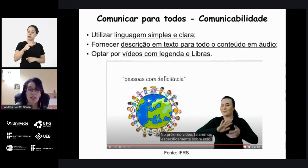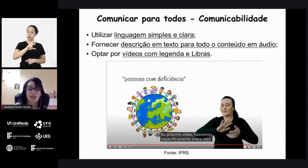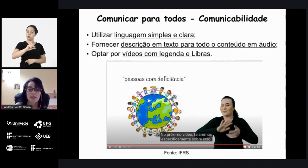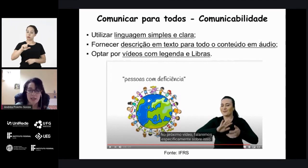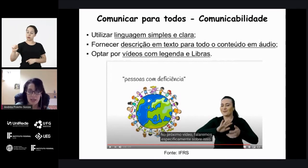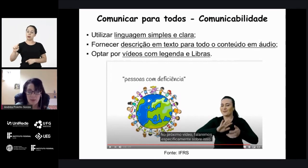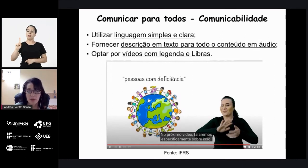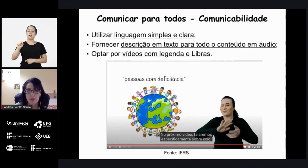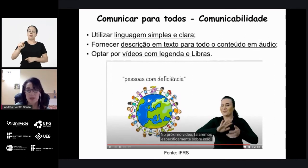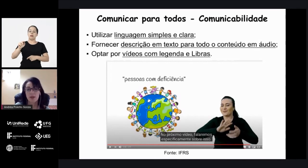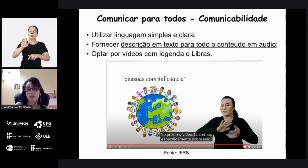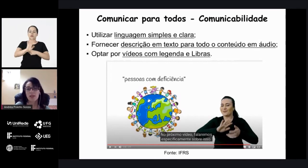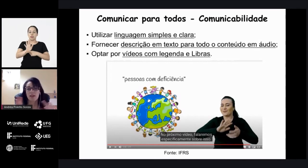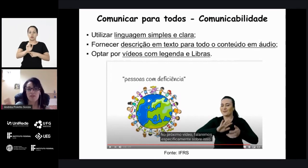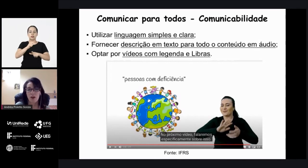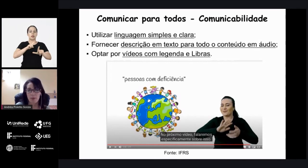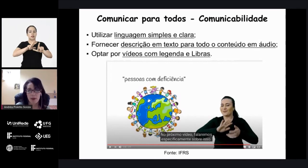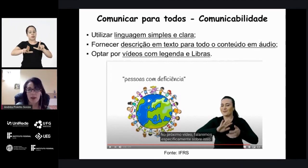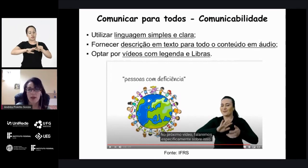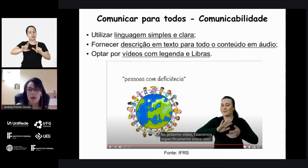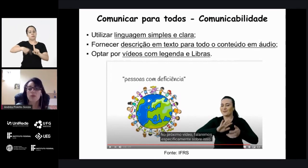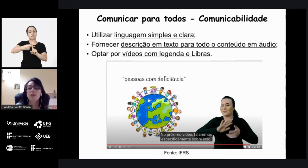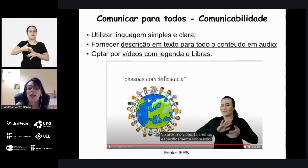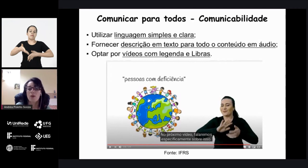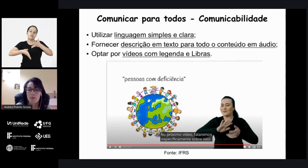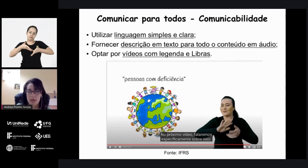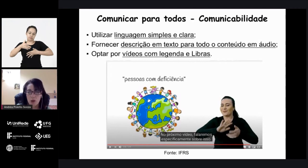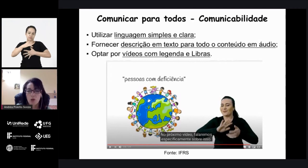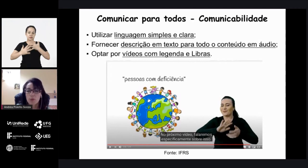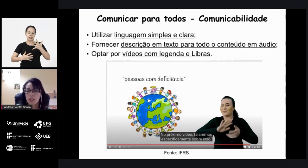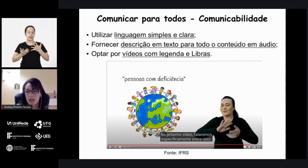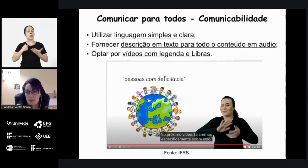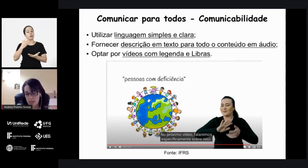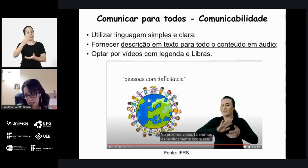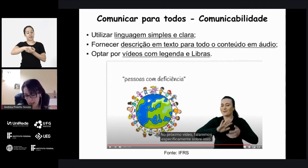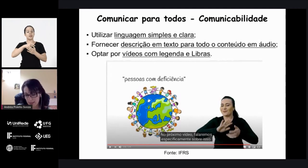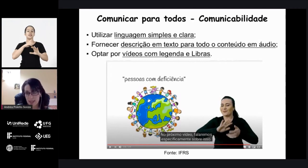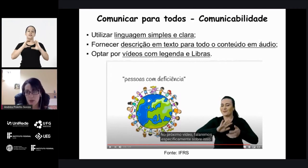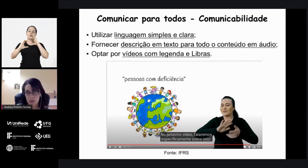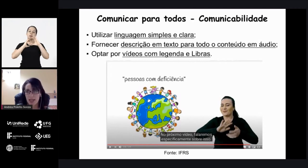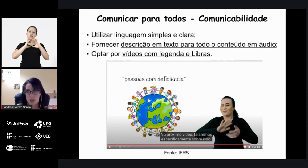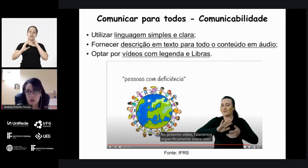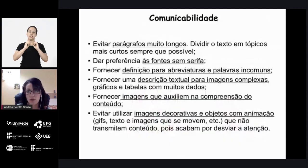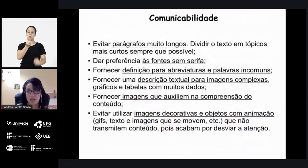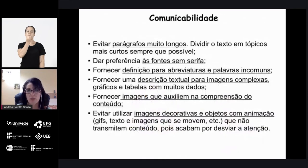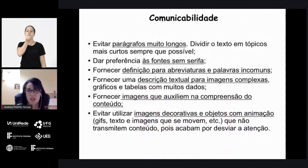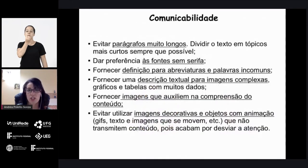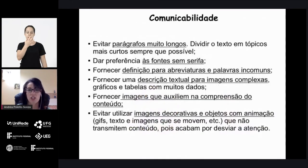videos with subtitles in Libras so this way I have the my communicability which is